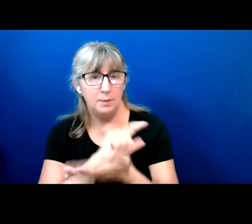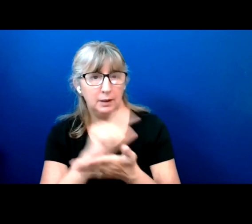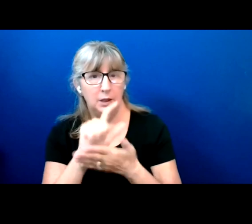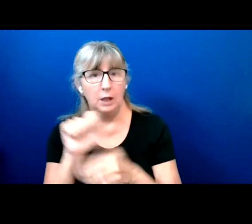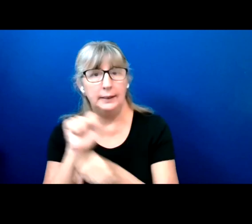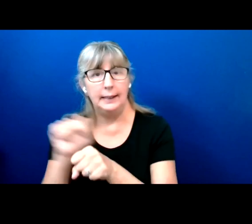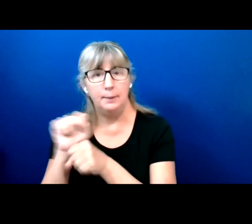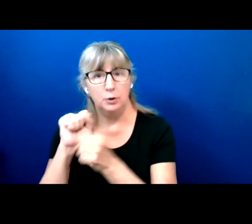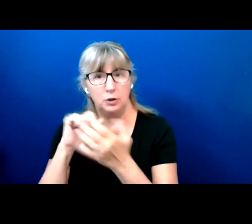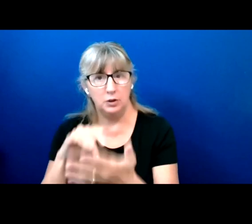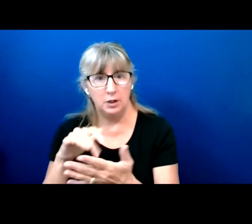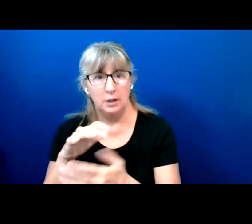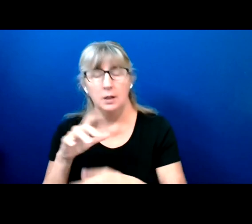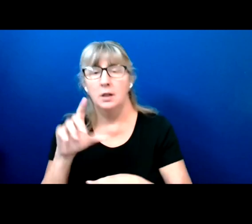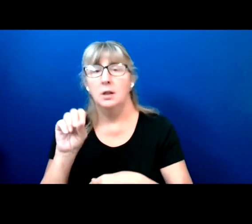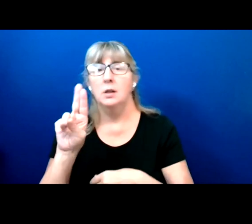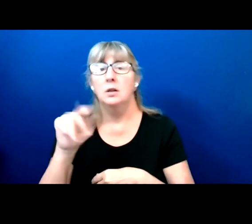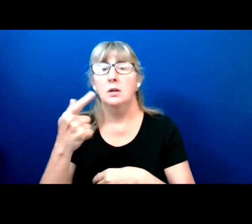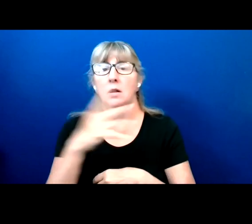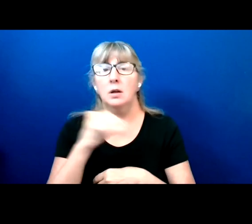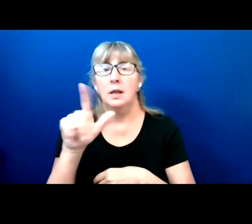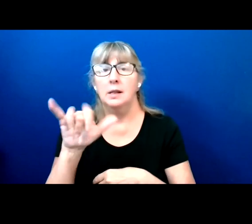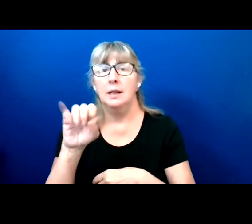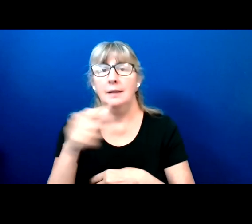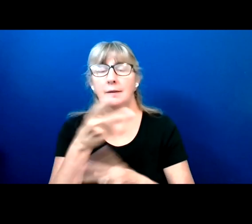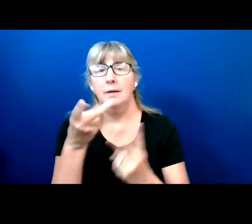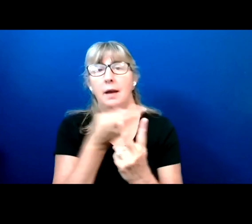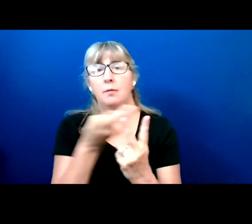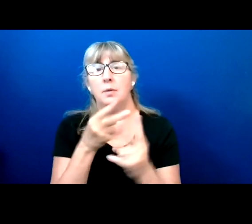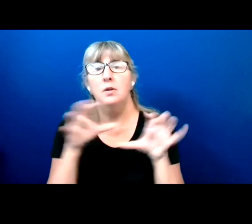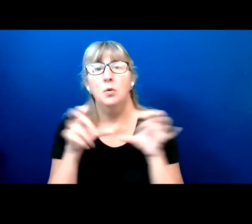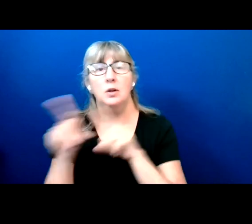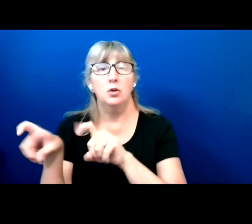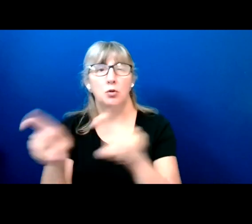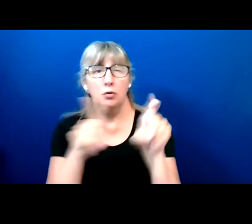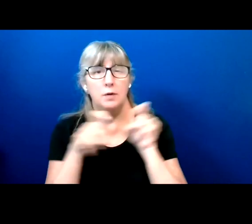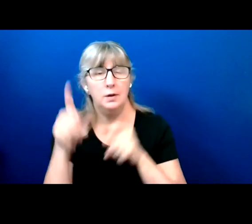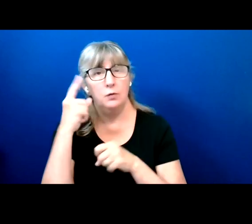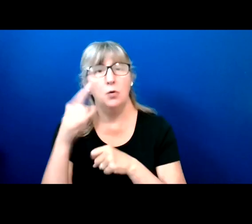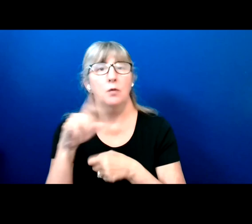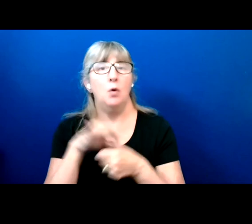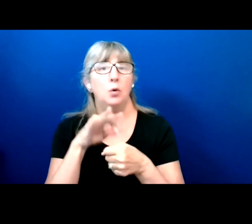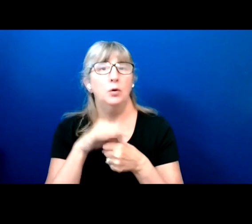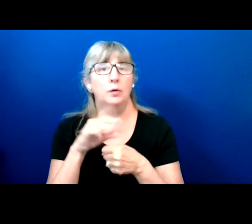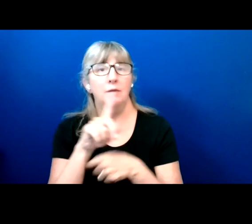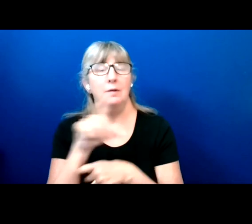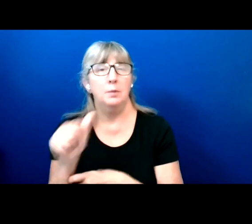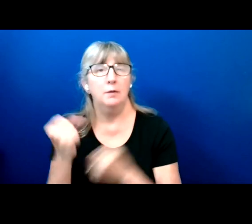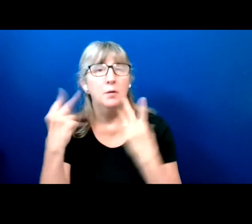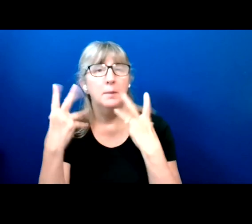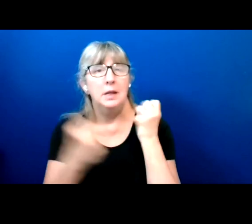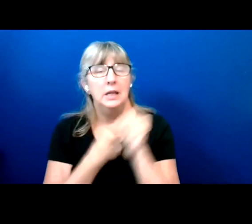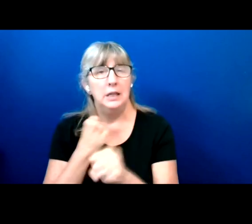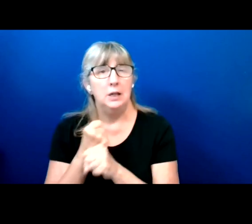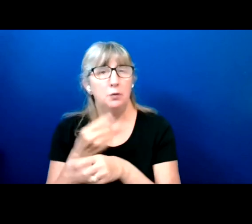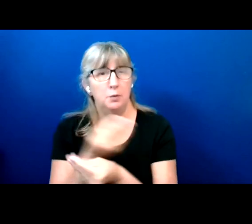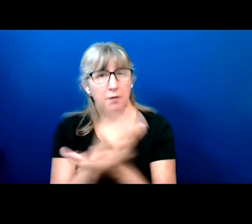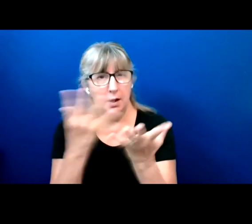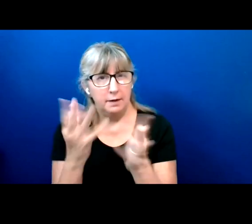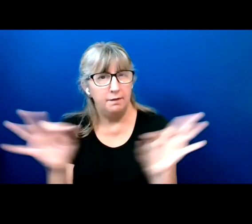And they have conducted study for many years providing valuable insight into the experiences